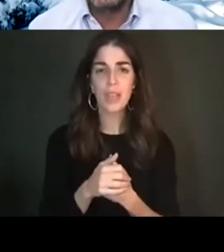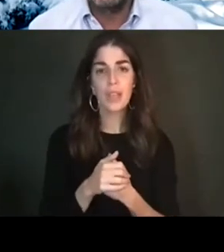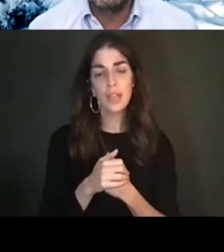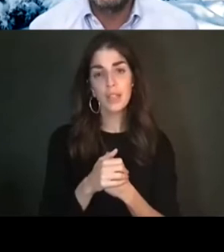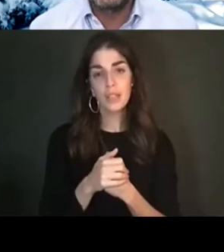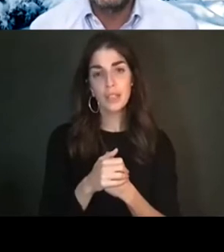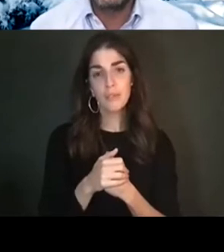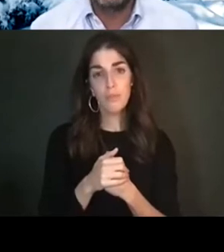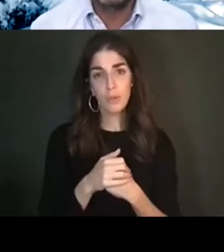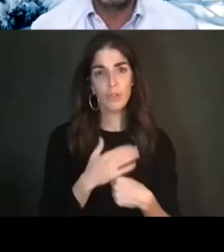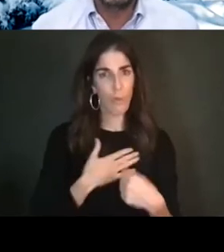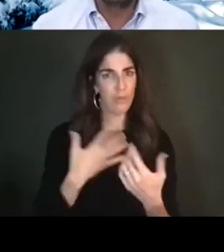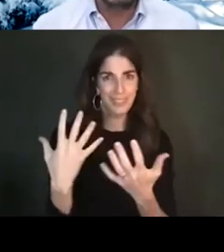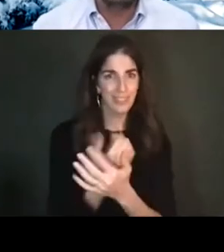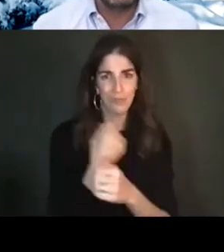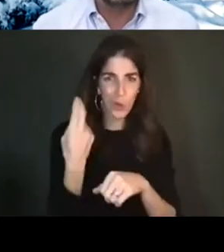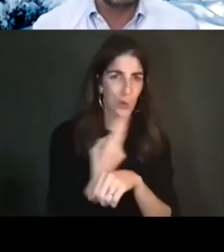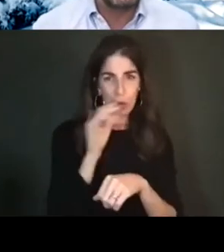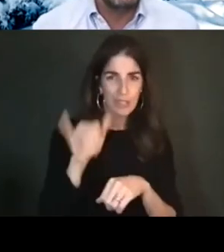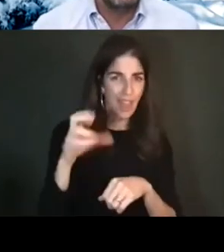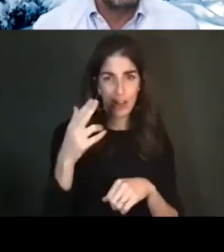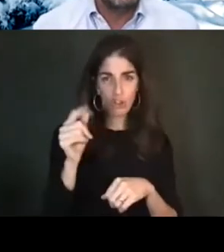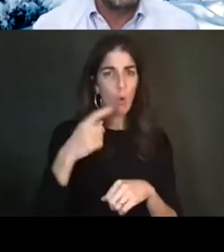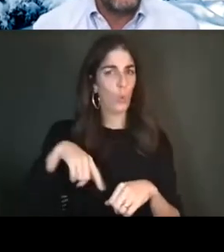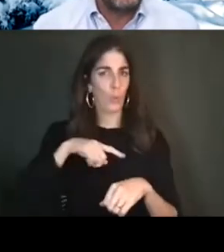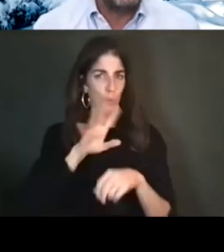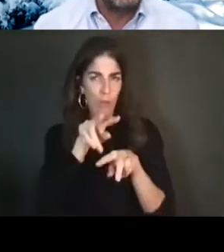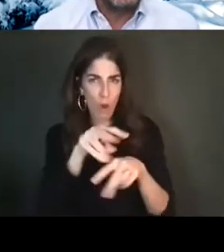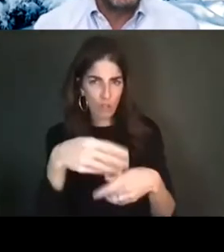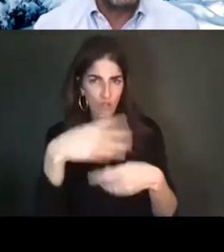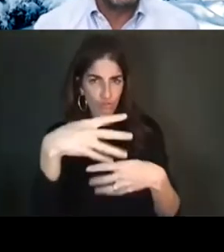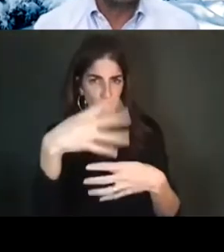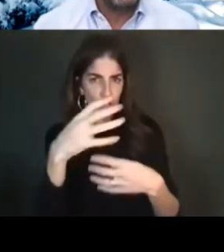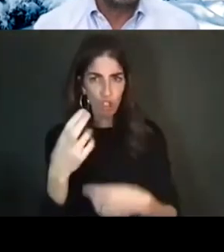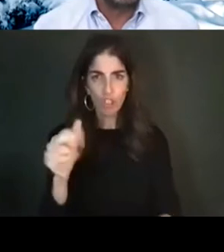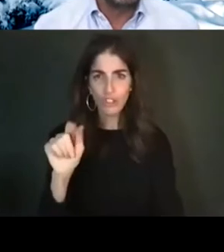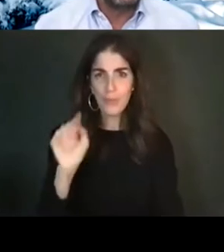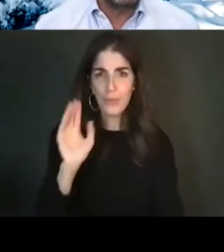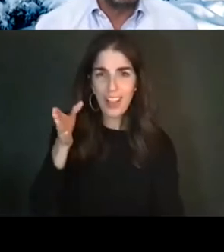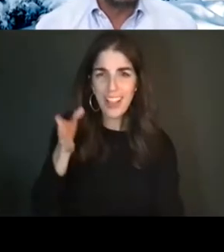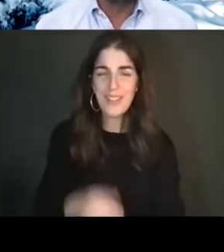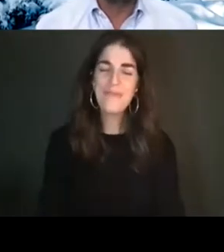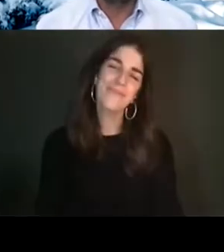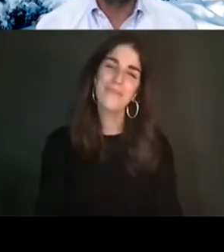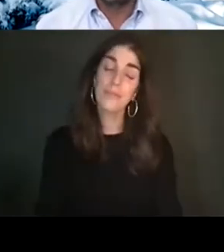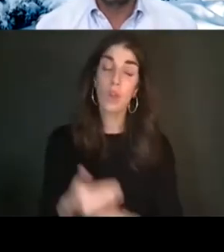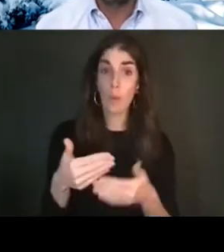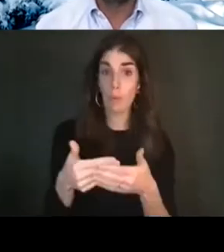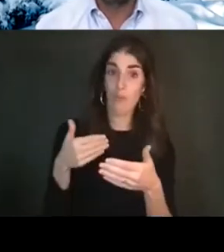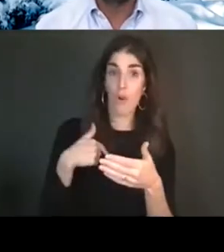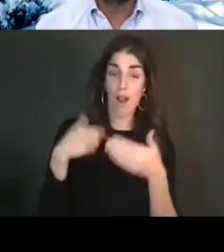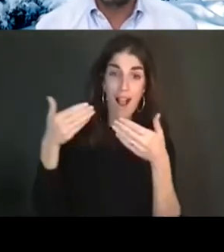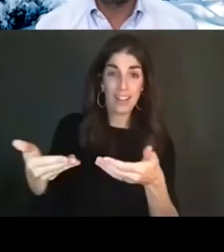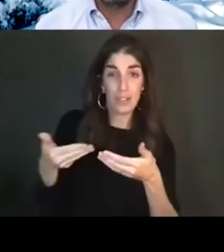use the chat. We will be monitoring that. Before I introduce Cassandra, or have Cassandra